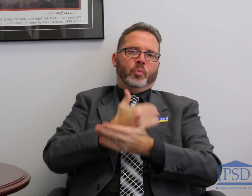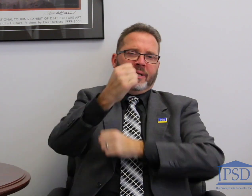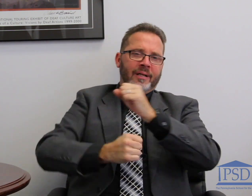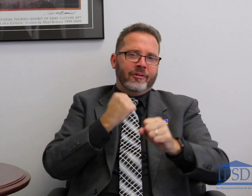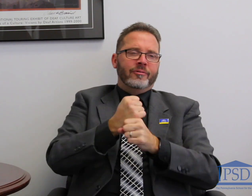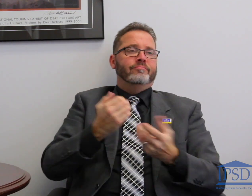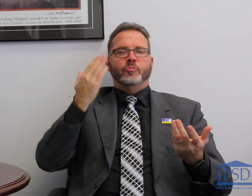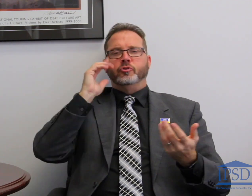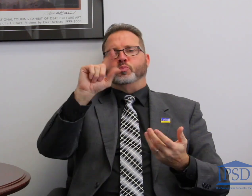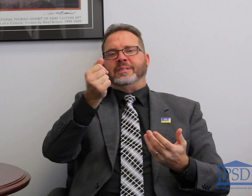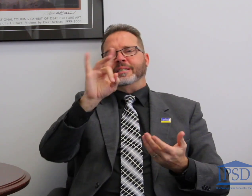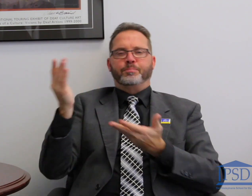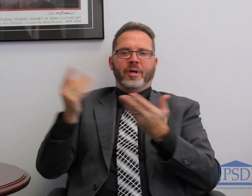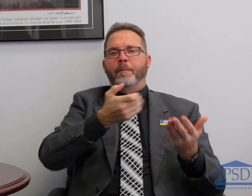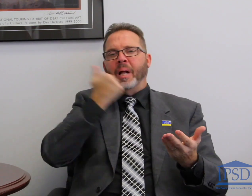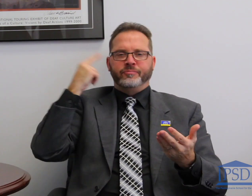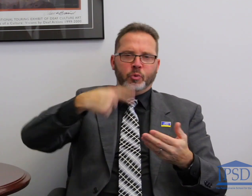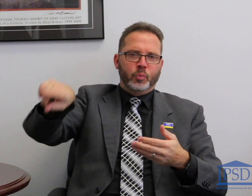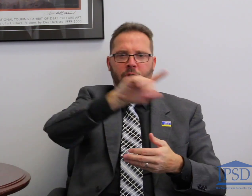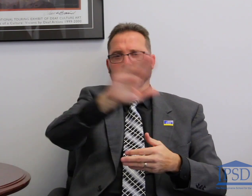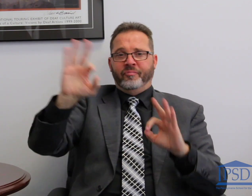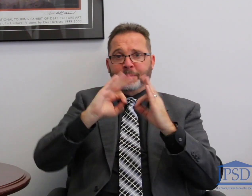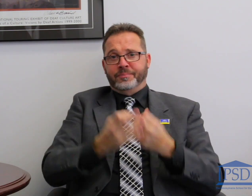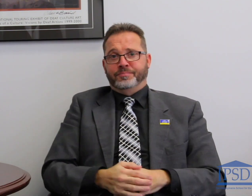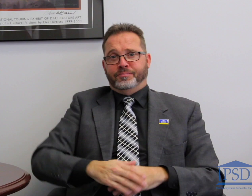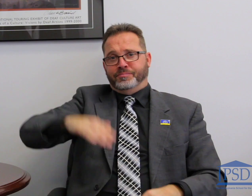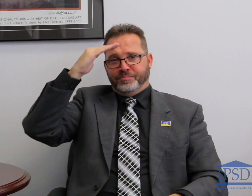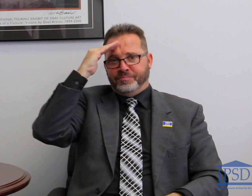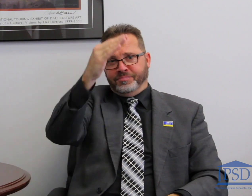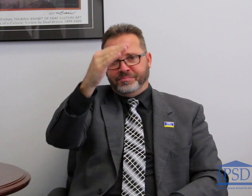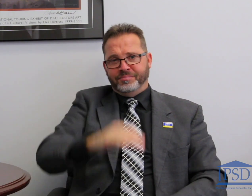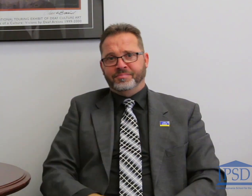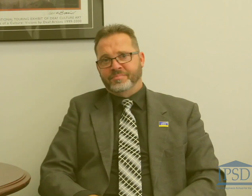Happy New Year a happy holiday season and all the best for the beginning of 2018! Take care. beginning of 2018. Take care